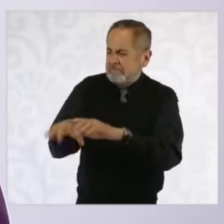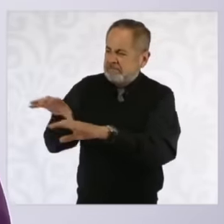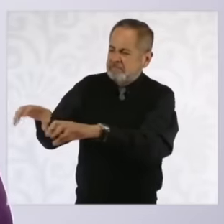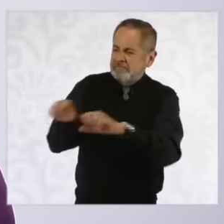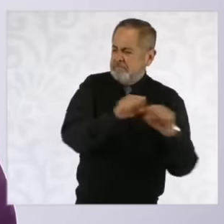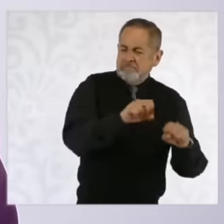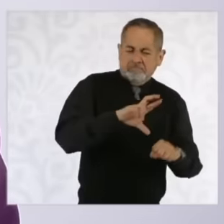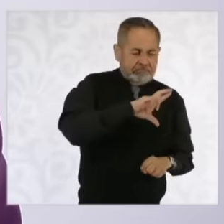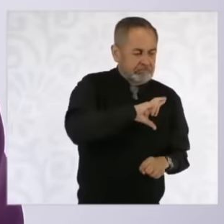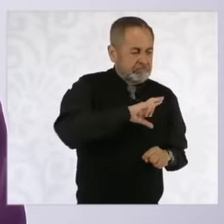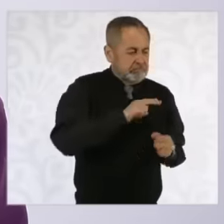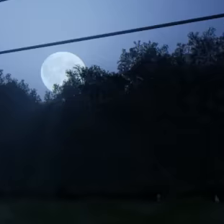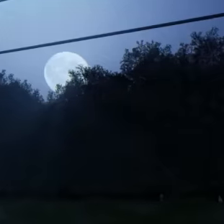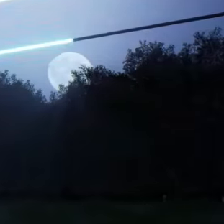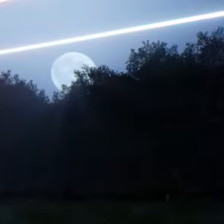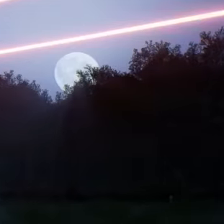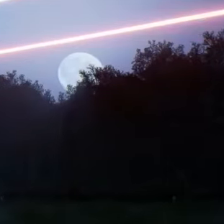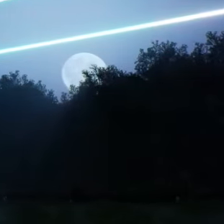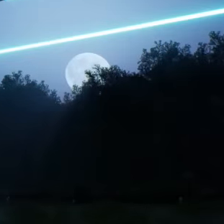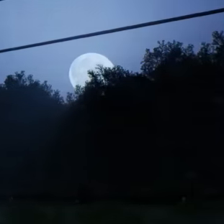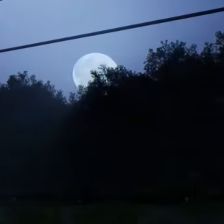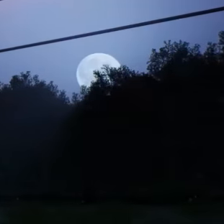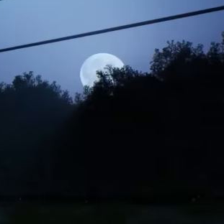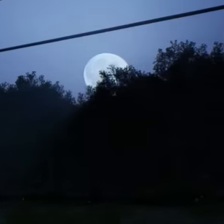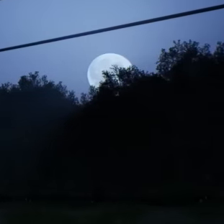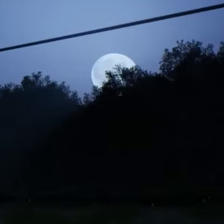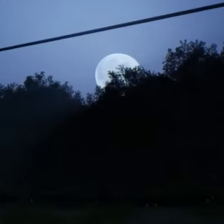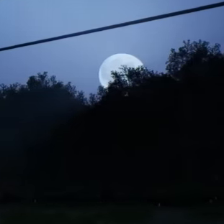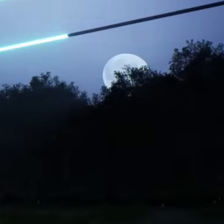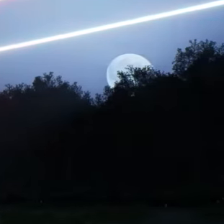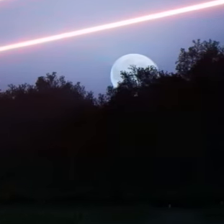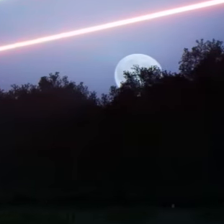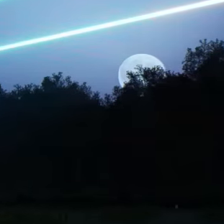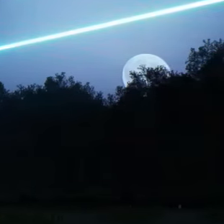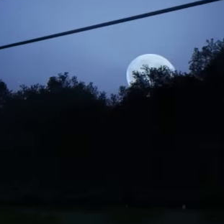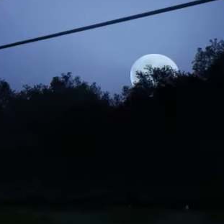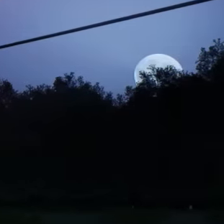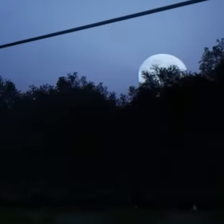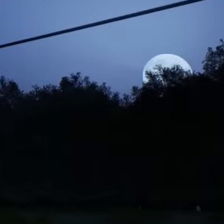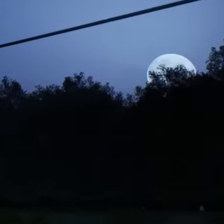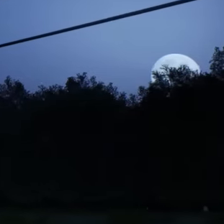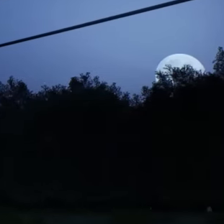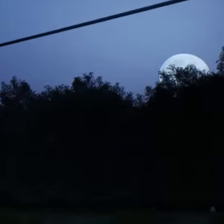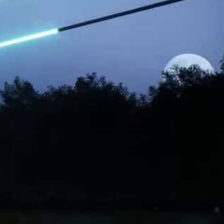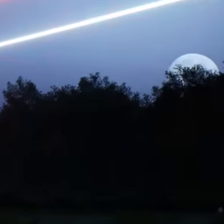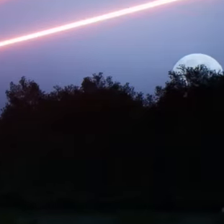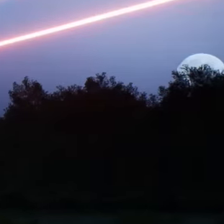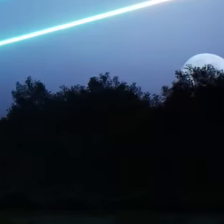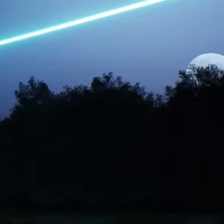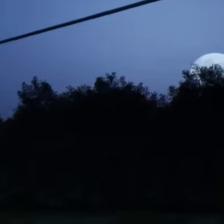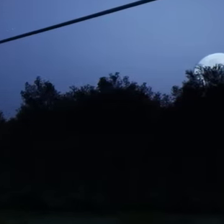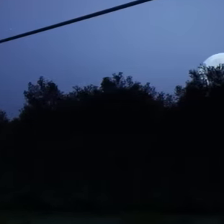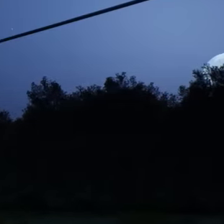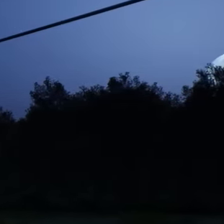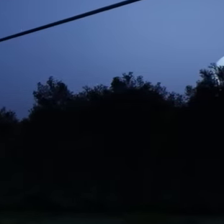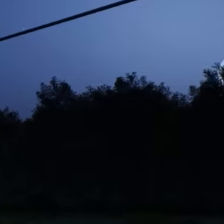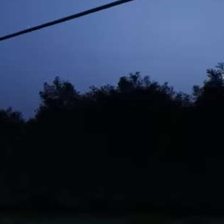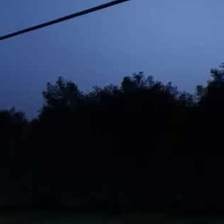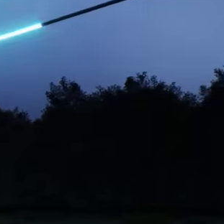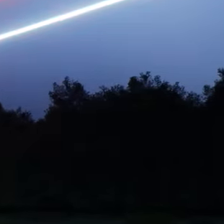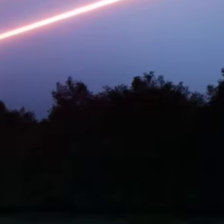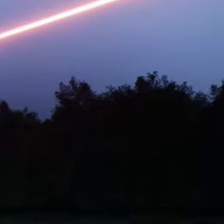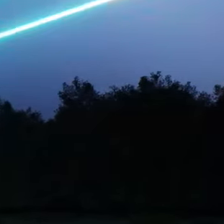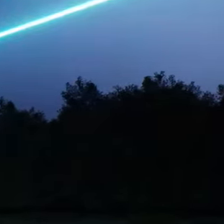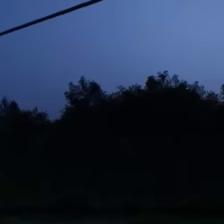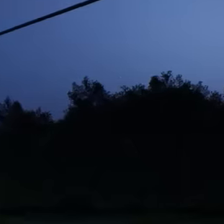with the reform of the 2013 then strengthen public companies as public companies Because